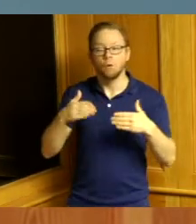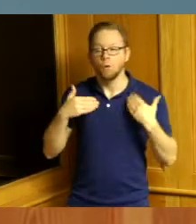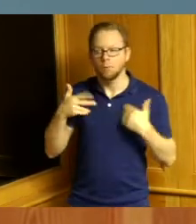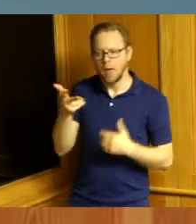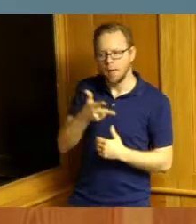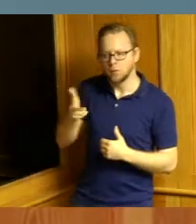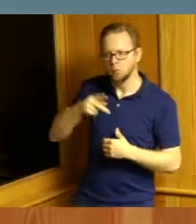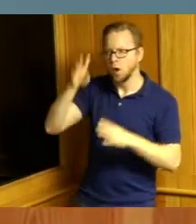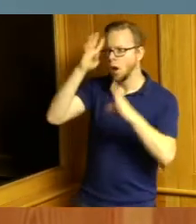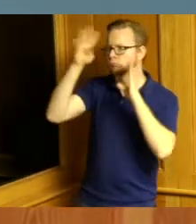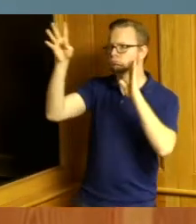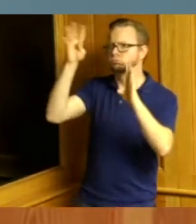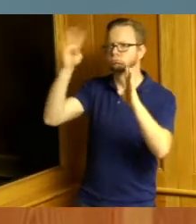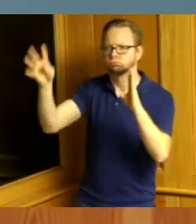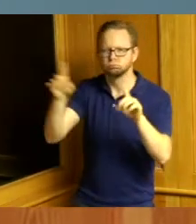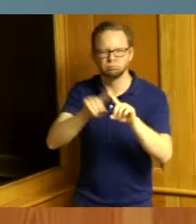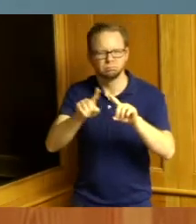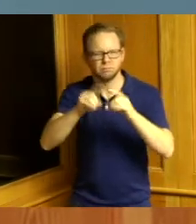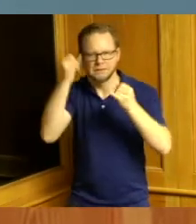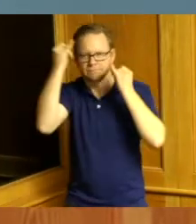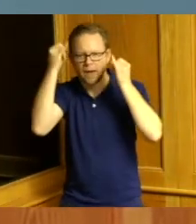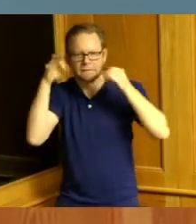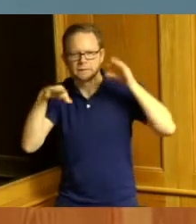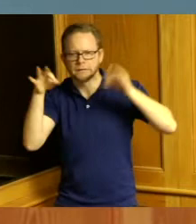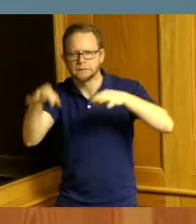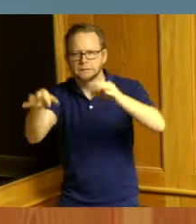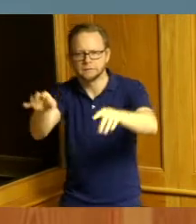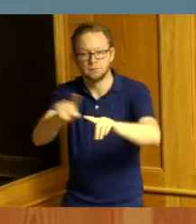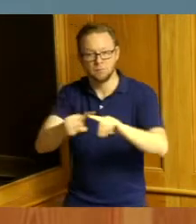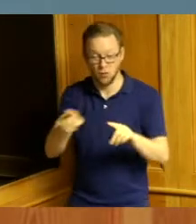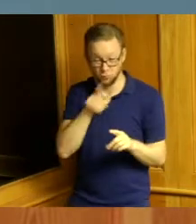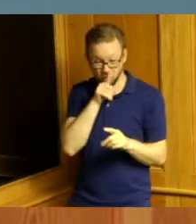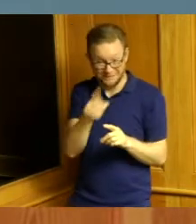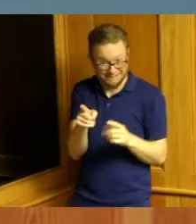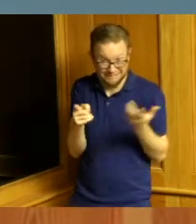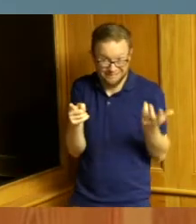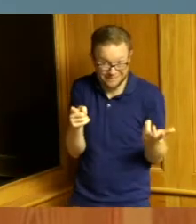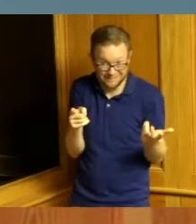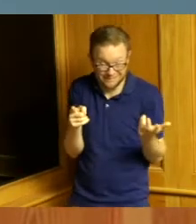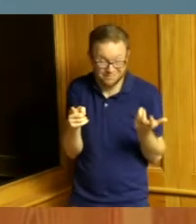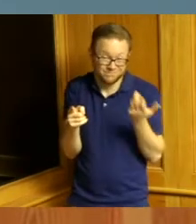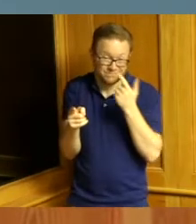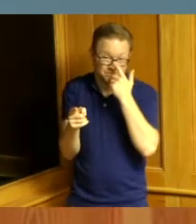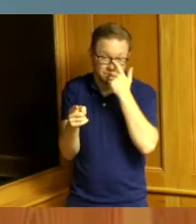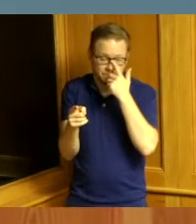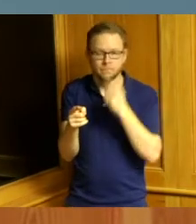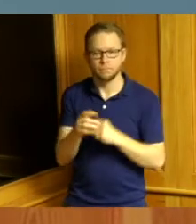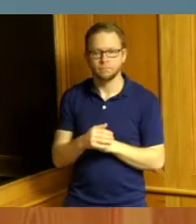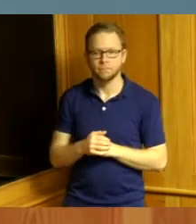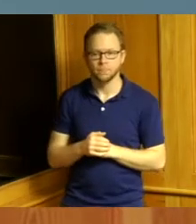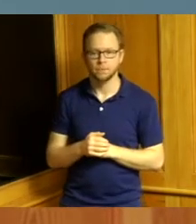have different ideas but I can count on one hand the one the items that were brought forward that